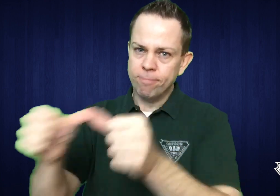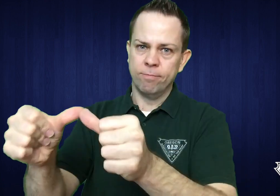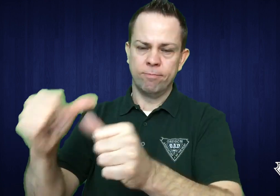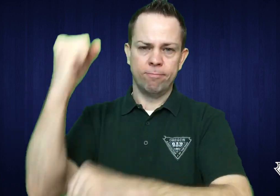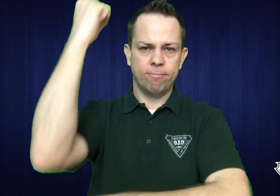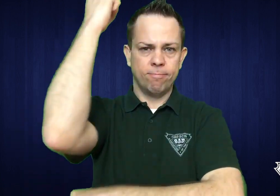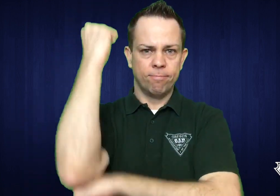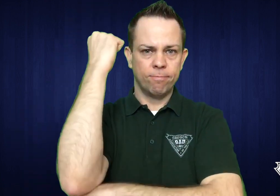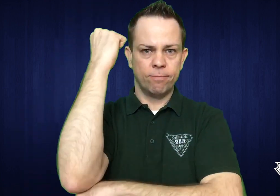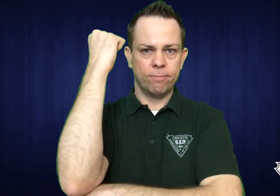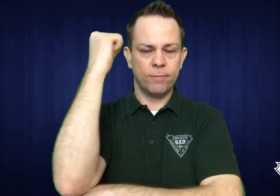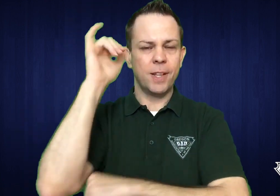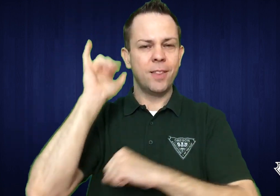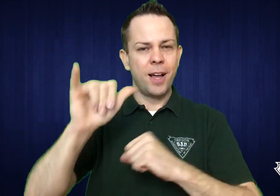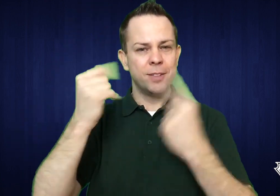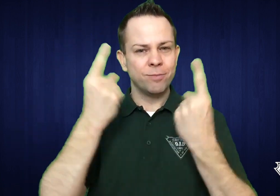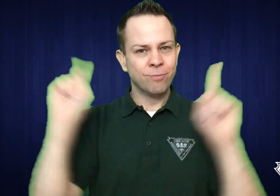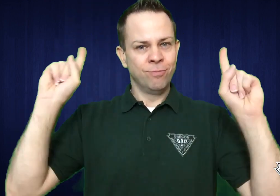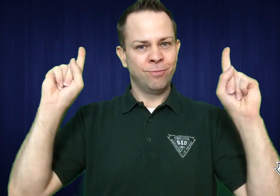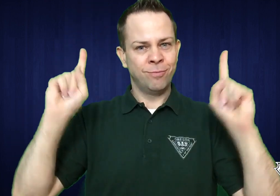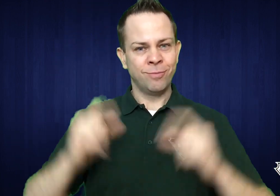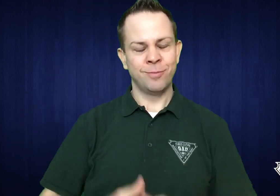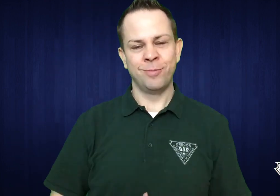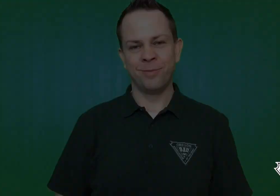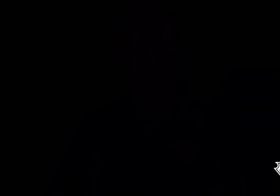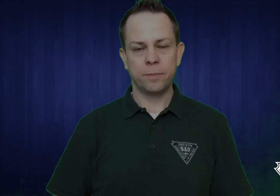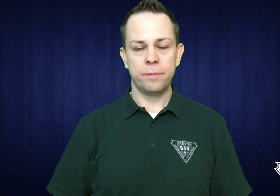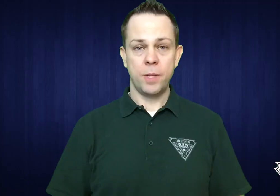will continue running successfully.